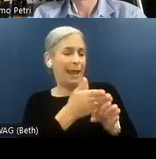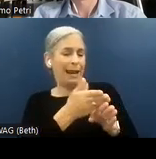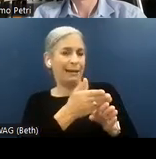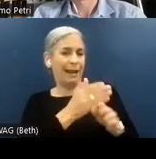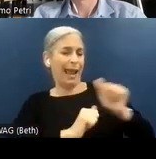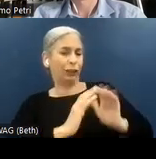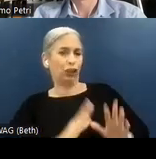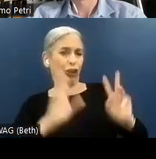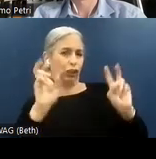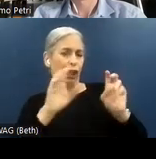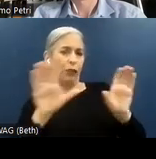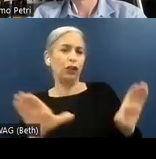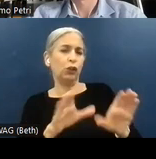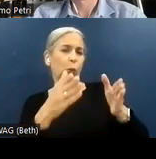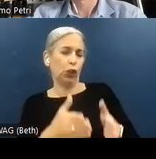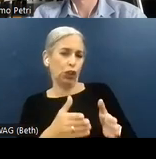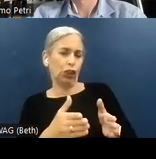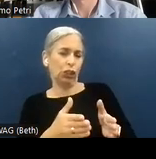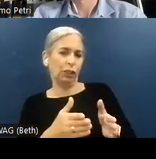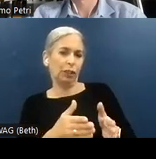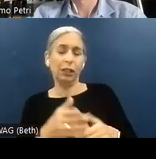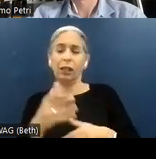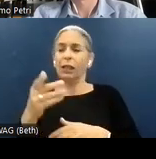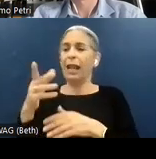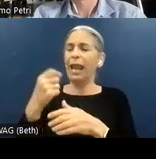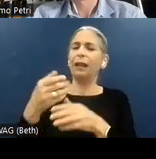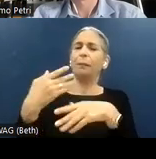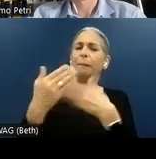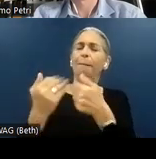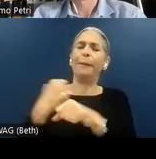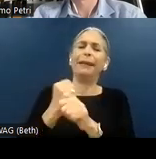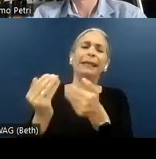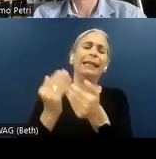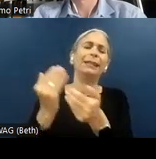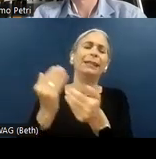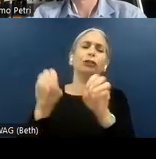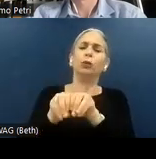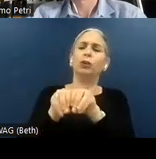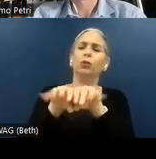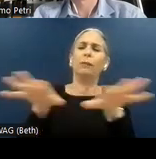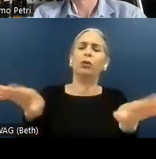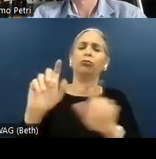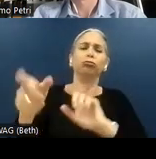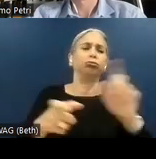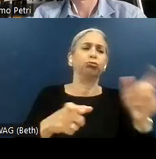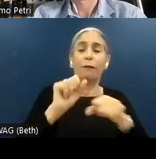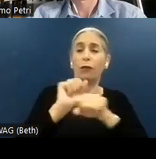remediation, and would simplify a lot the distribution of the work across our teams.